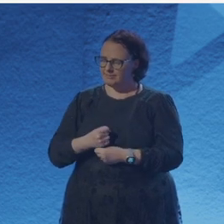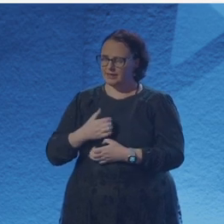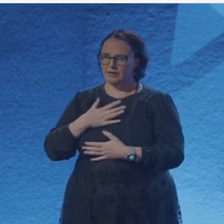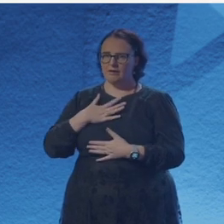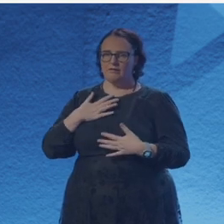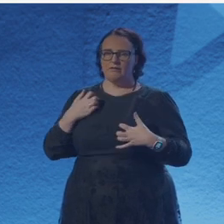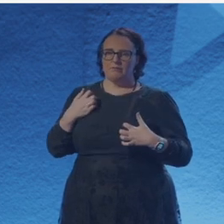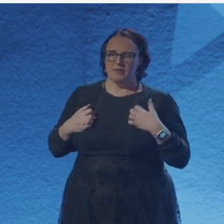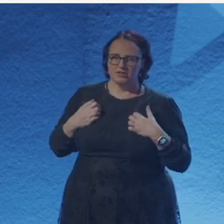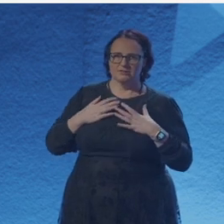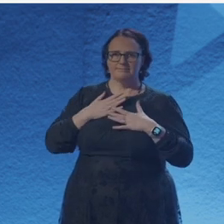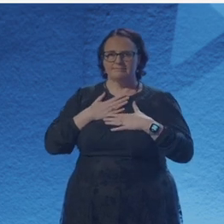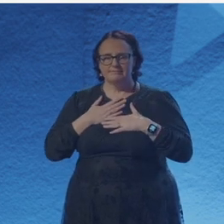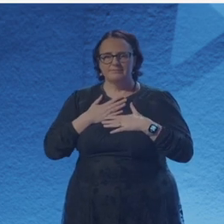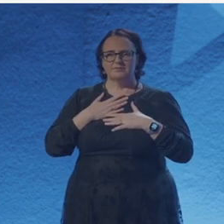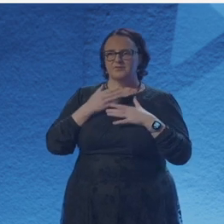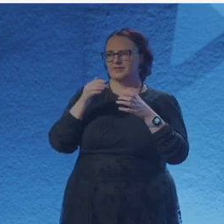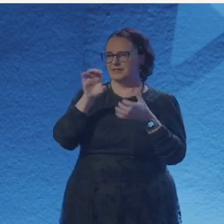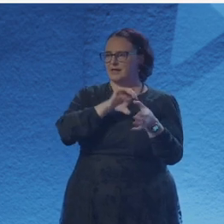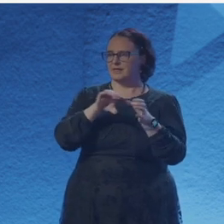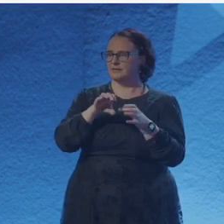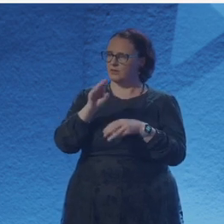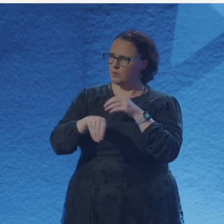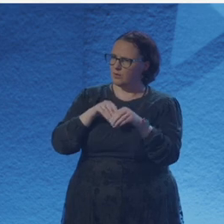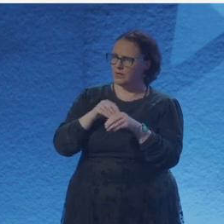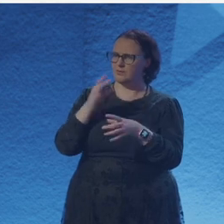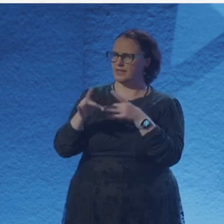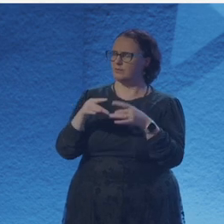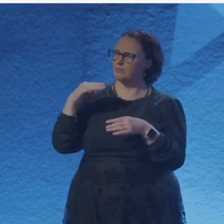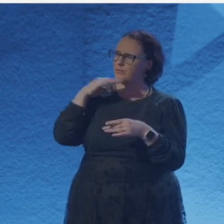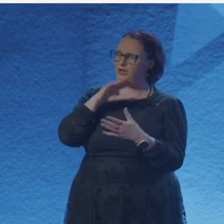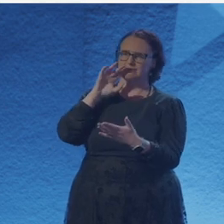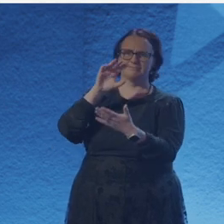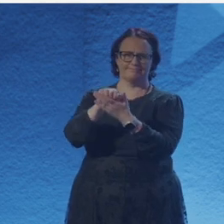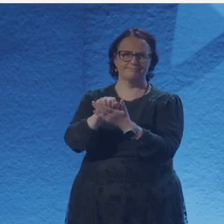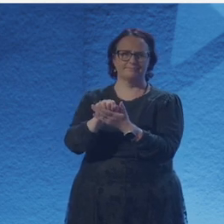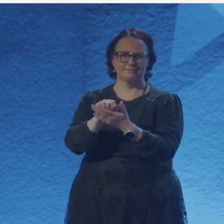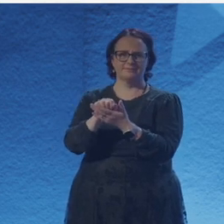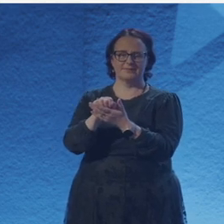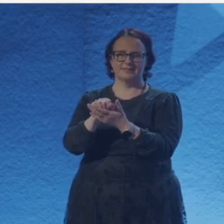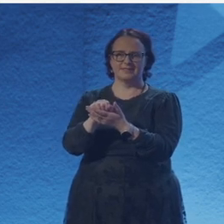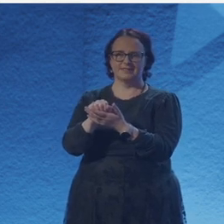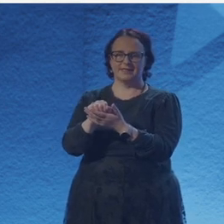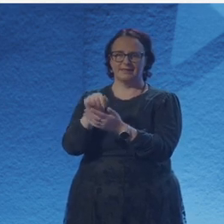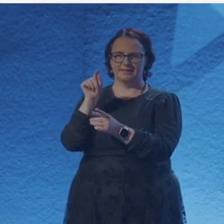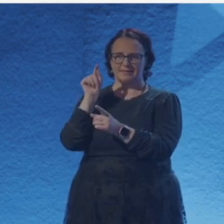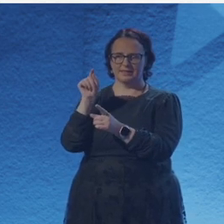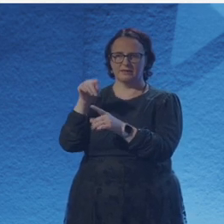And I think it's particularly striking when you read about women who had so much stacked against them